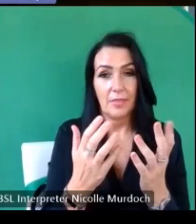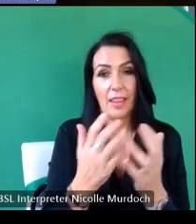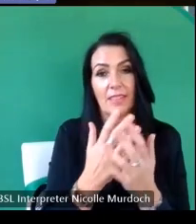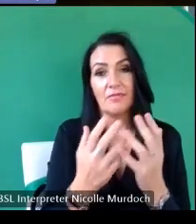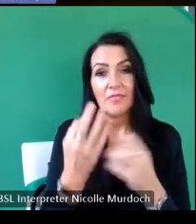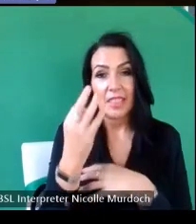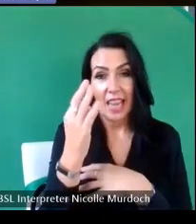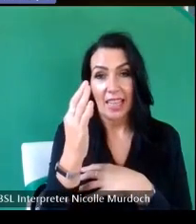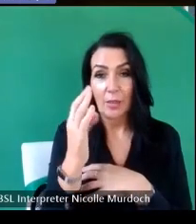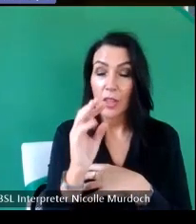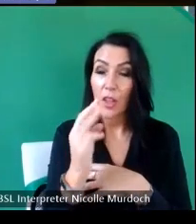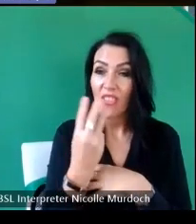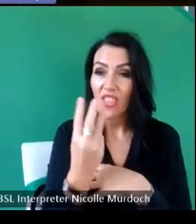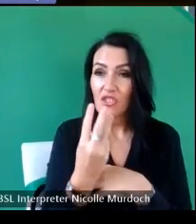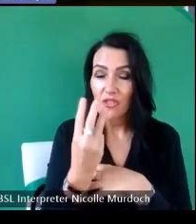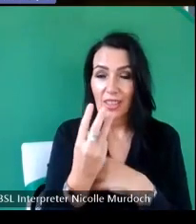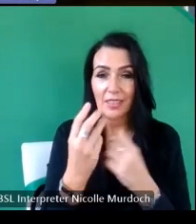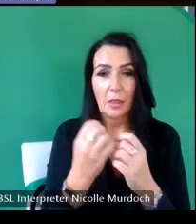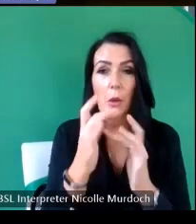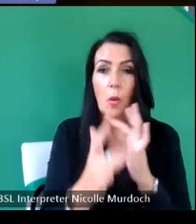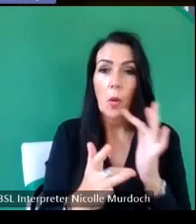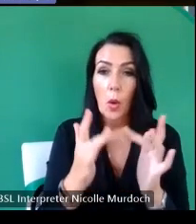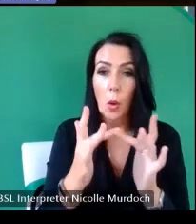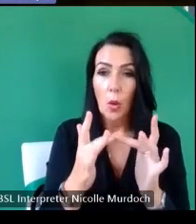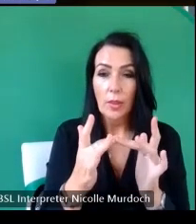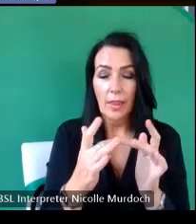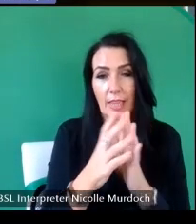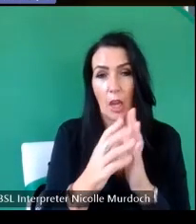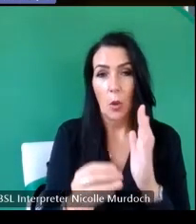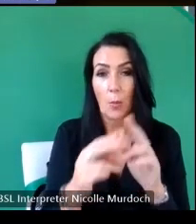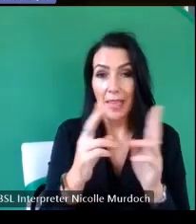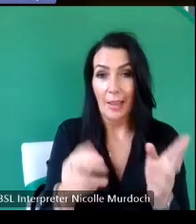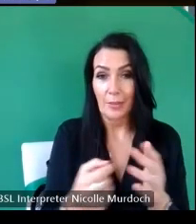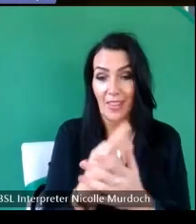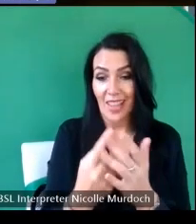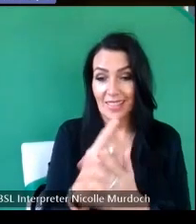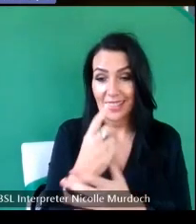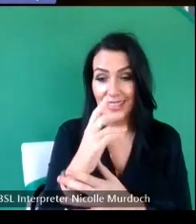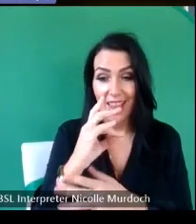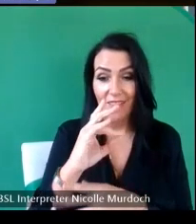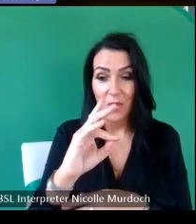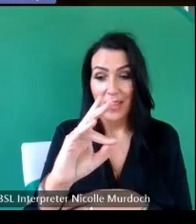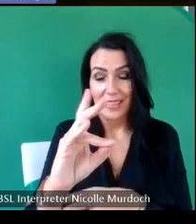is we um do online Coffee House events every Wednesday the um villagers are mostly people